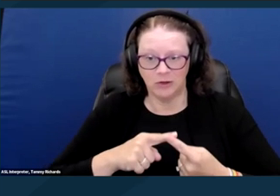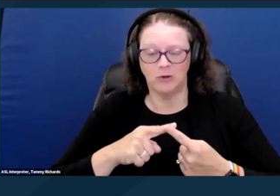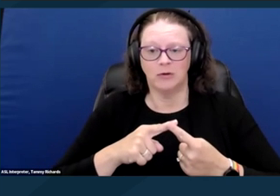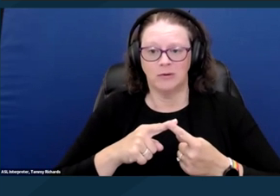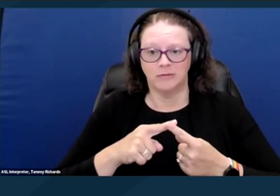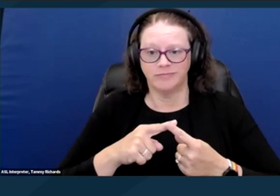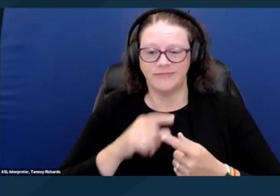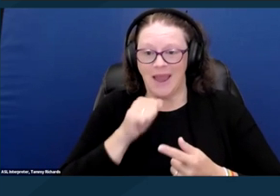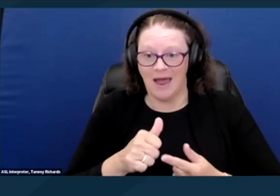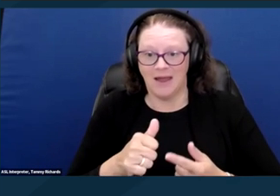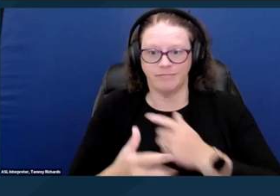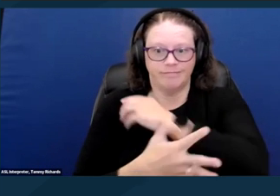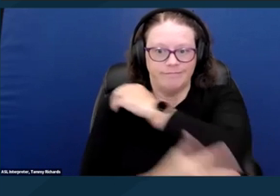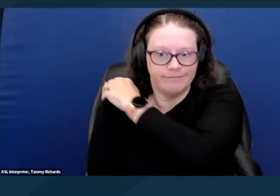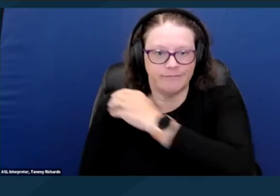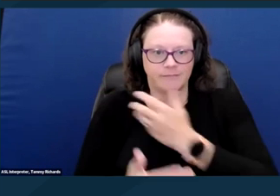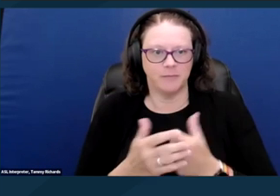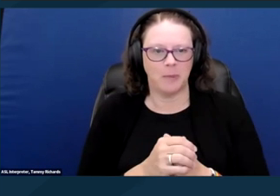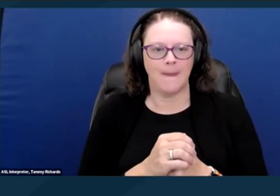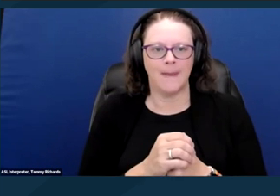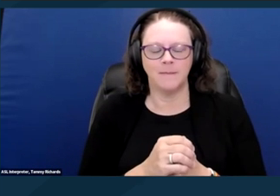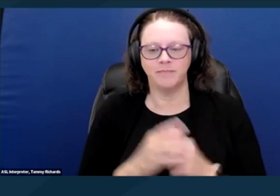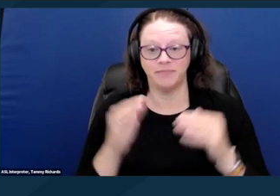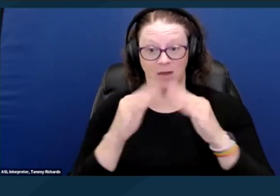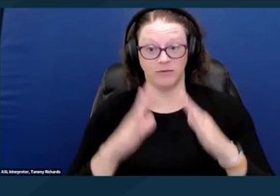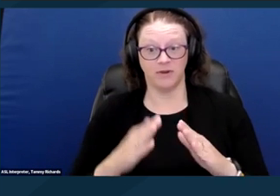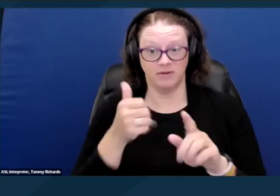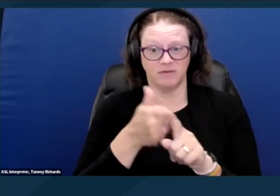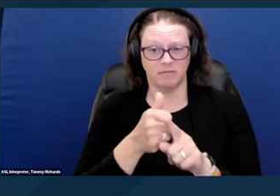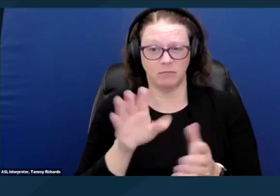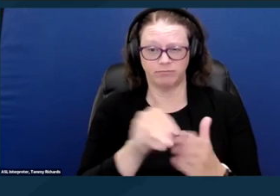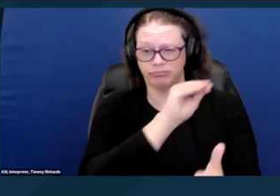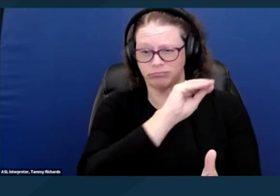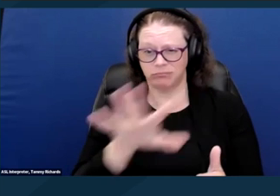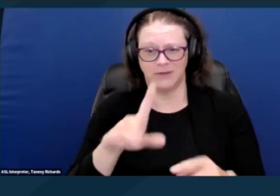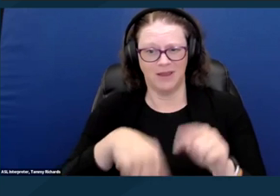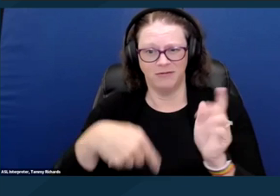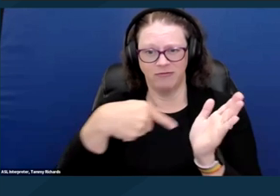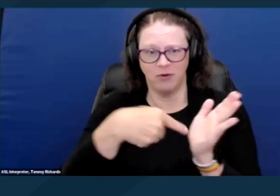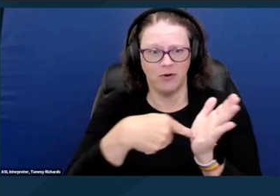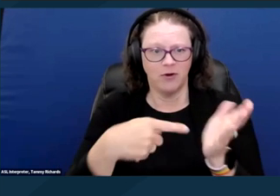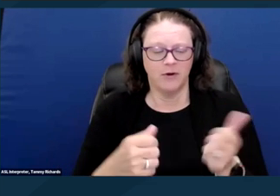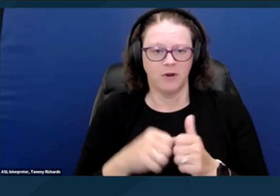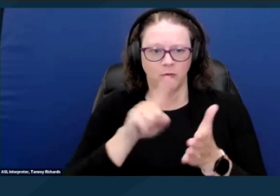And housing is unaffordable. Research from the Harvard Joint Center for Housing Studies